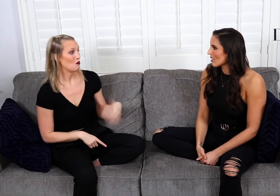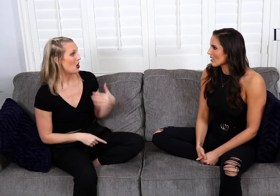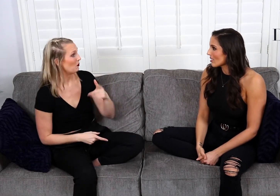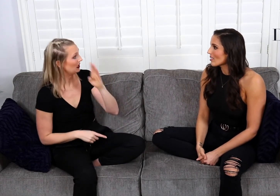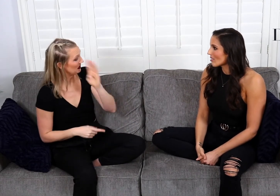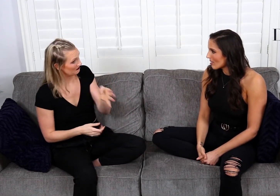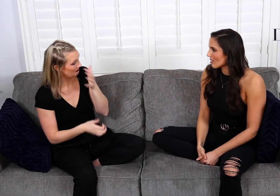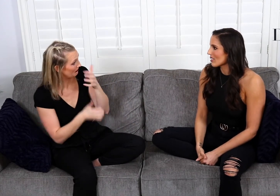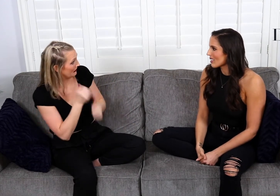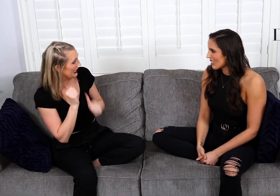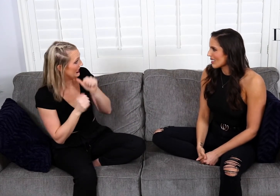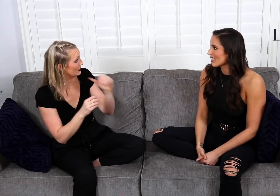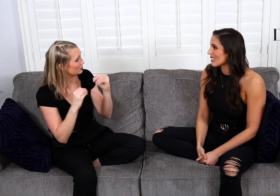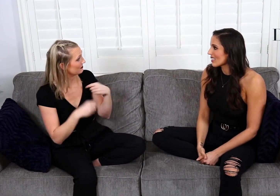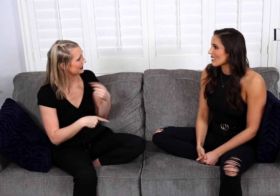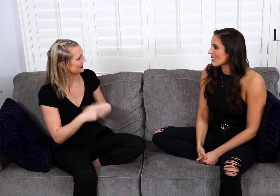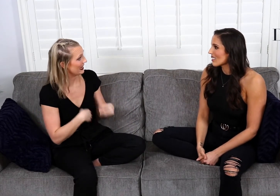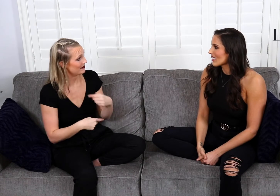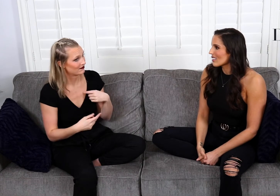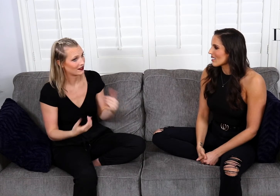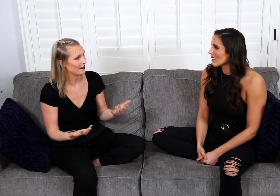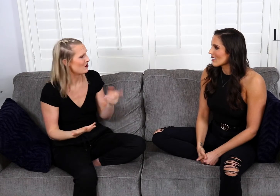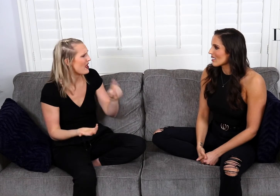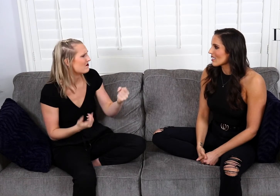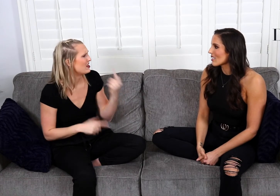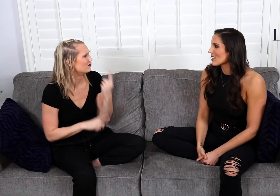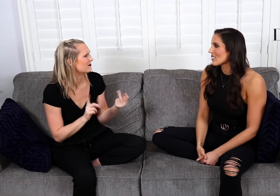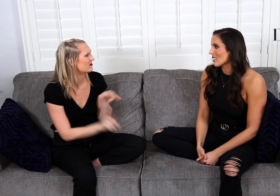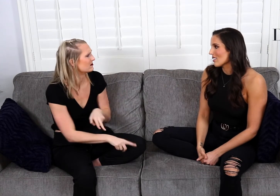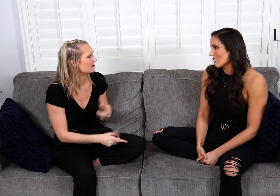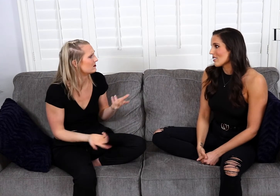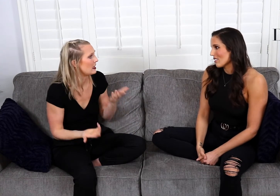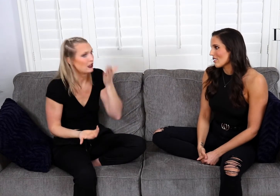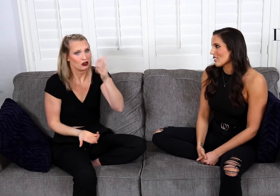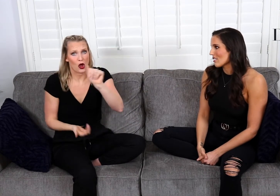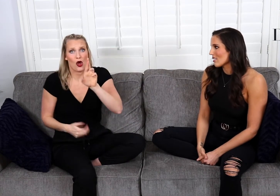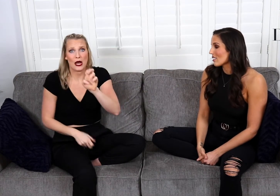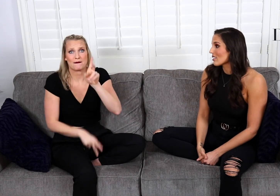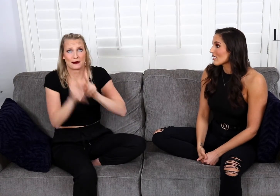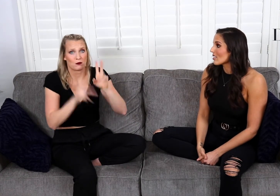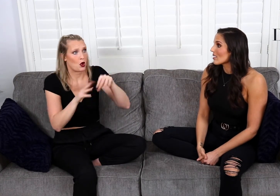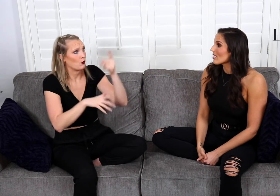“Wow, like that's really mean, you're not willing to teach me?” and it's like, I mean, you have to understand from my perspective.